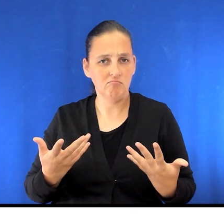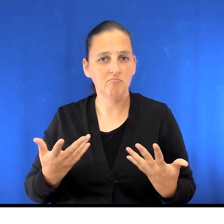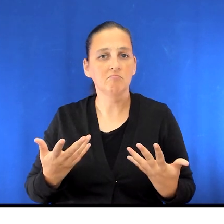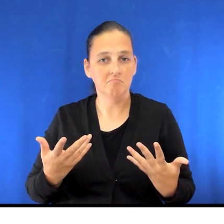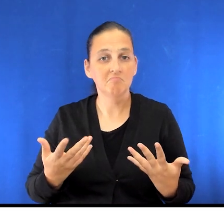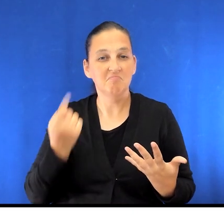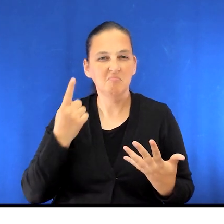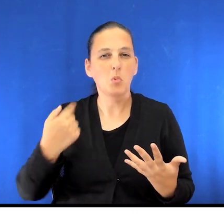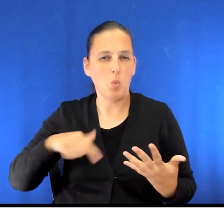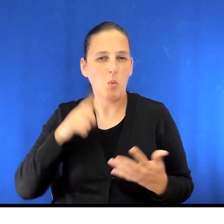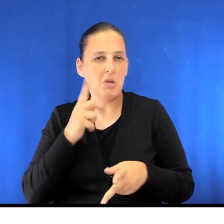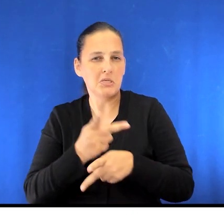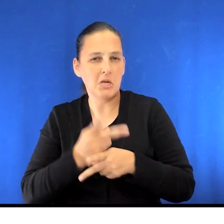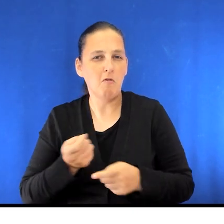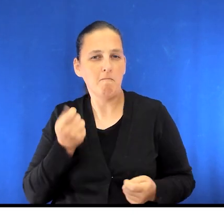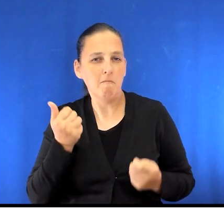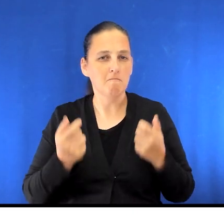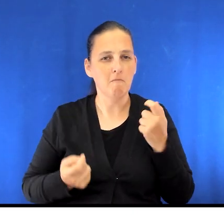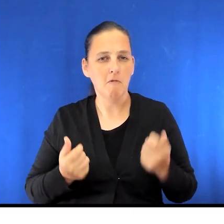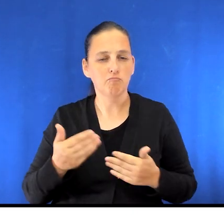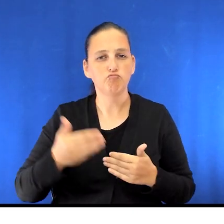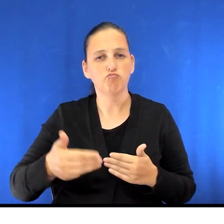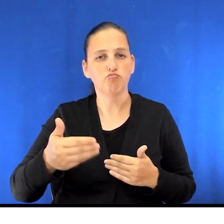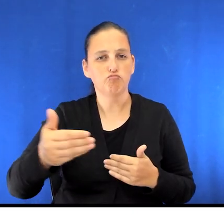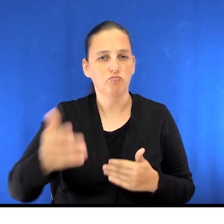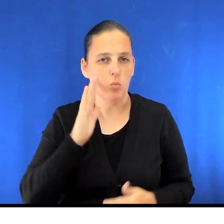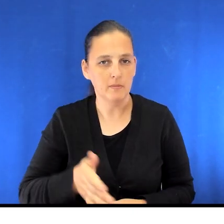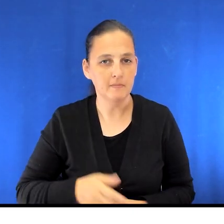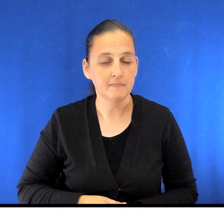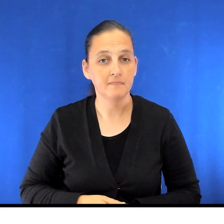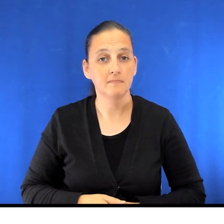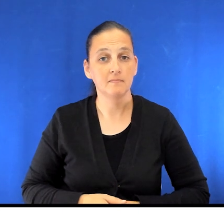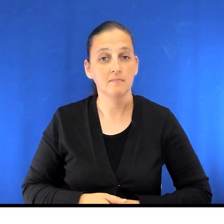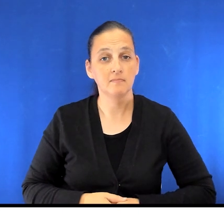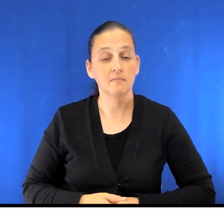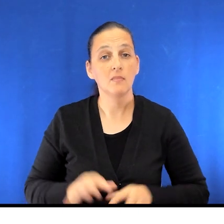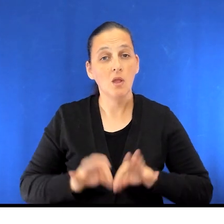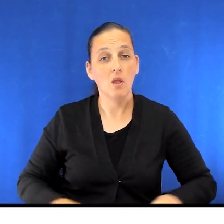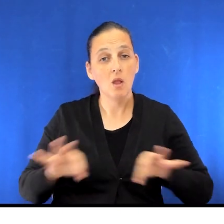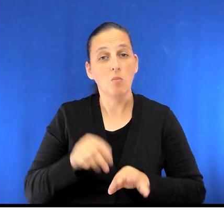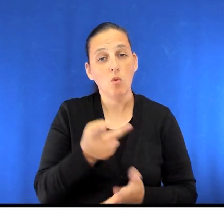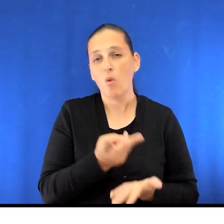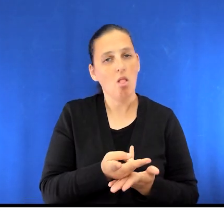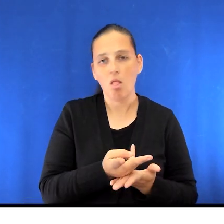These will be gradually removed over the coming days. It's important to spend most of your time out of bed, up in your chair